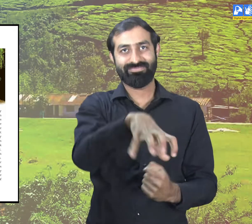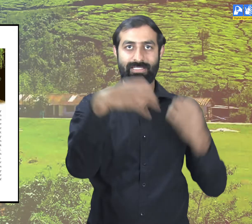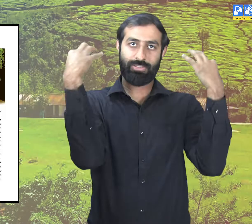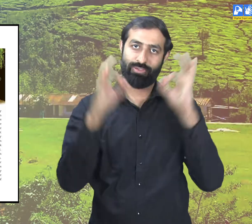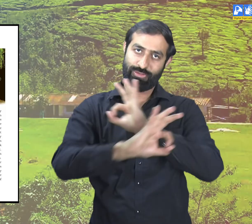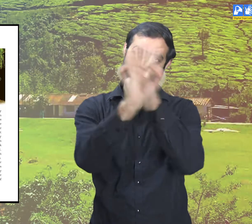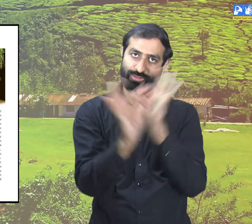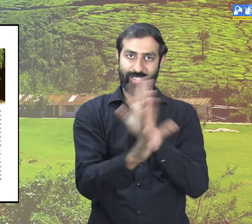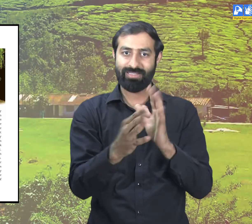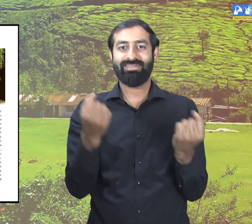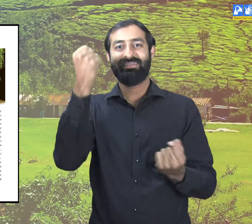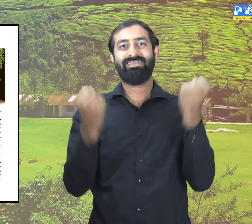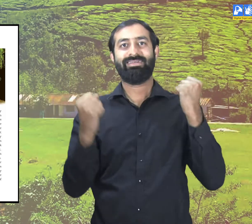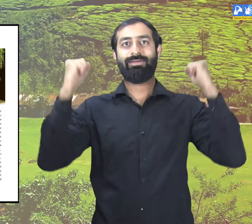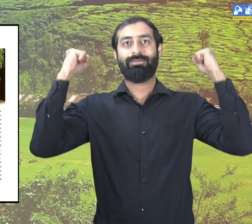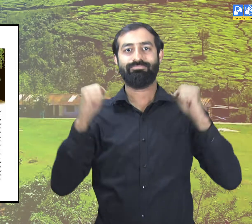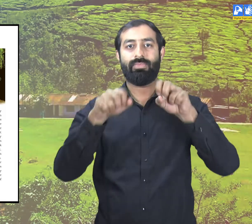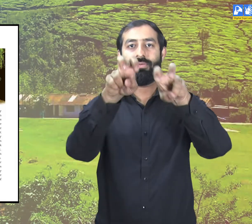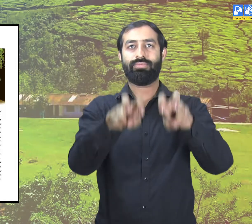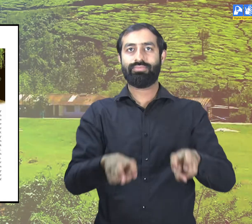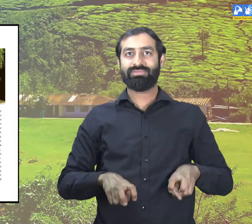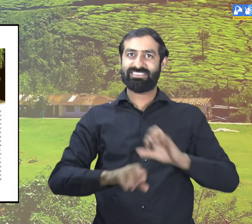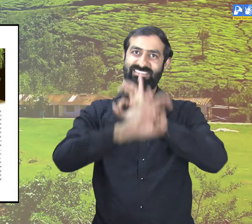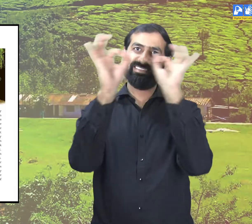We reached the bus stand.